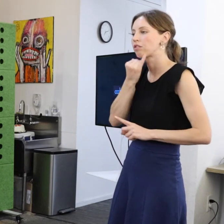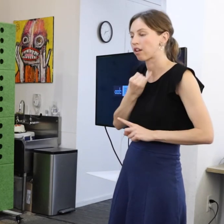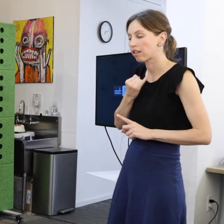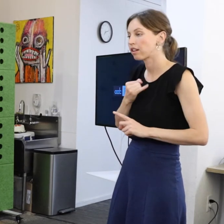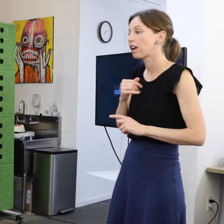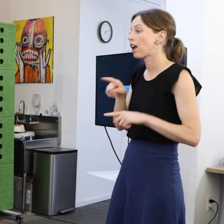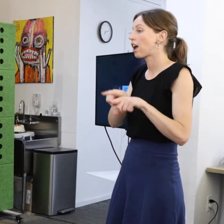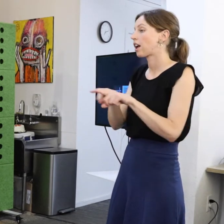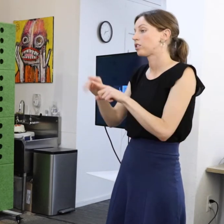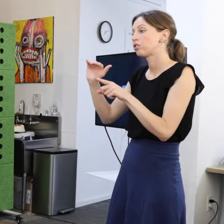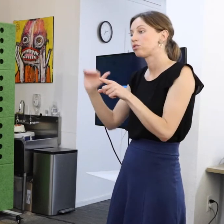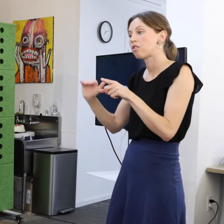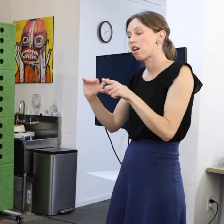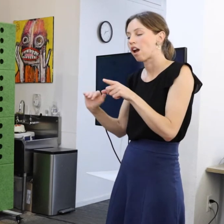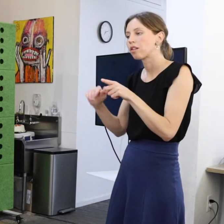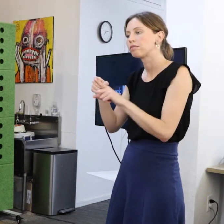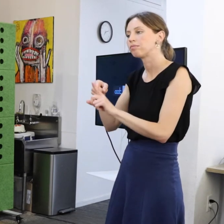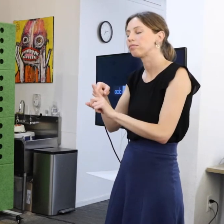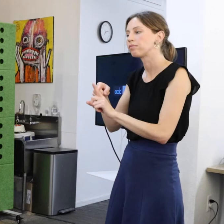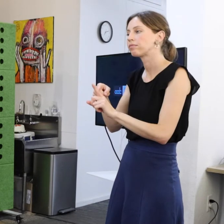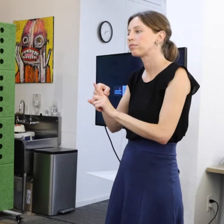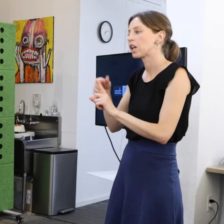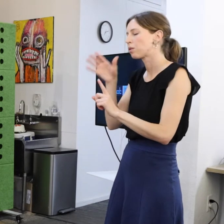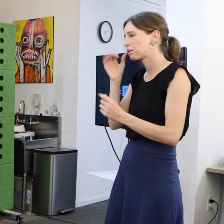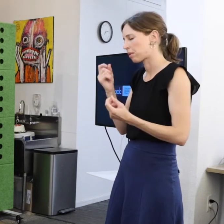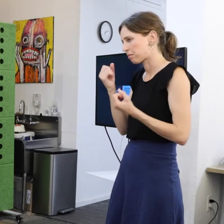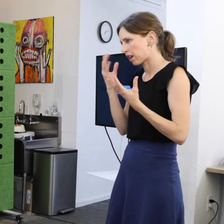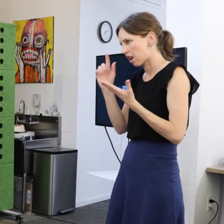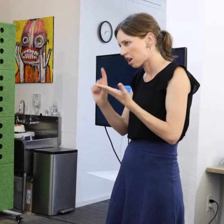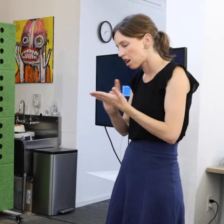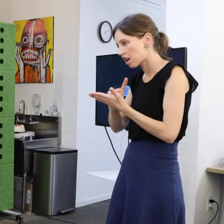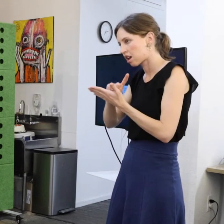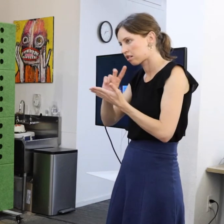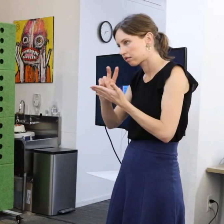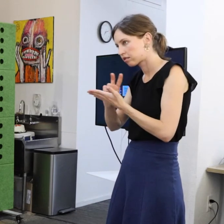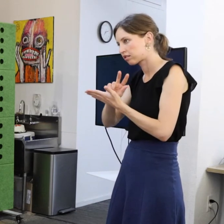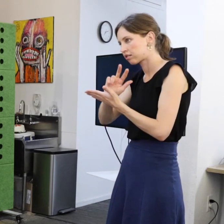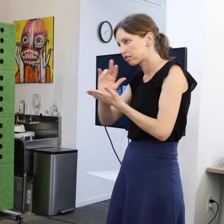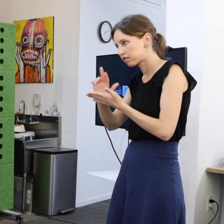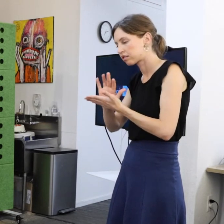That as a child he would spend hours and hours in his basement.